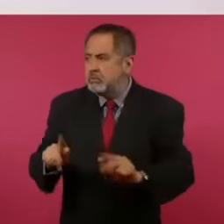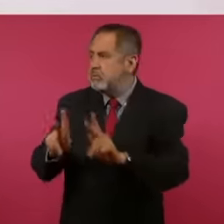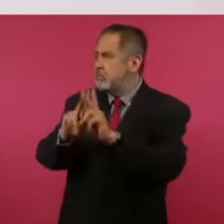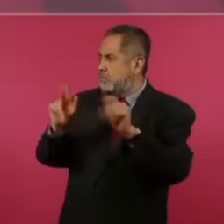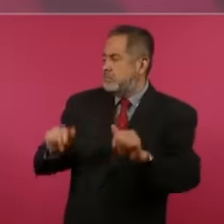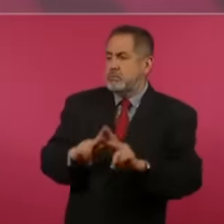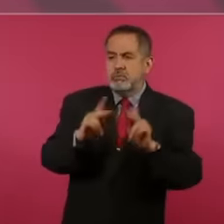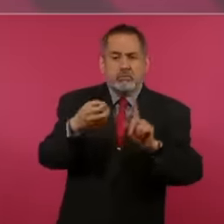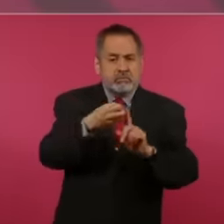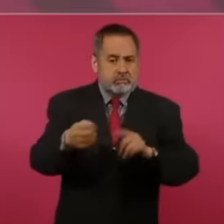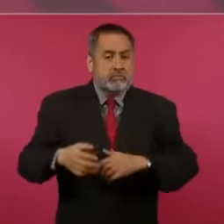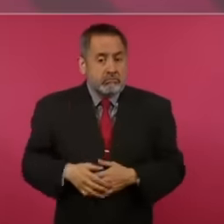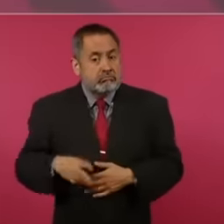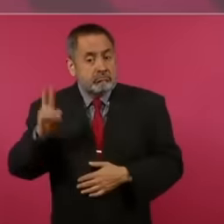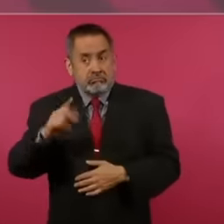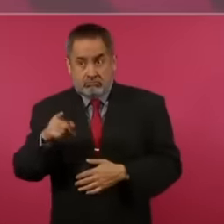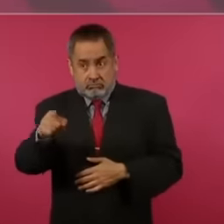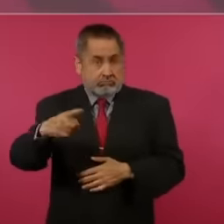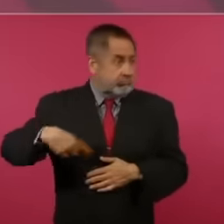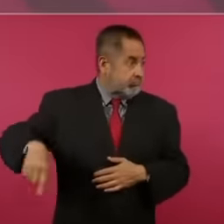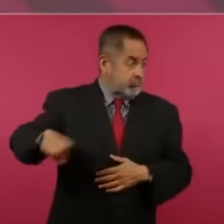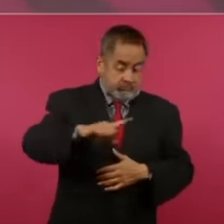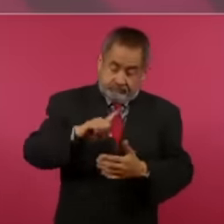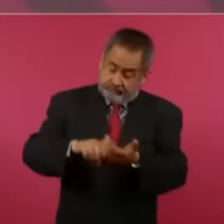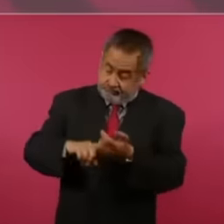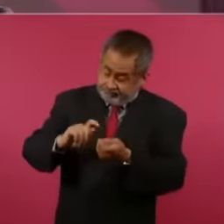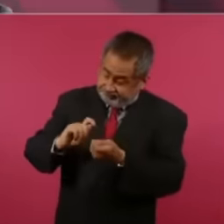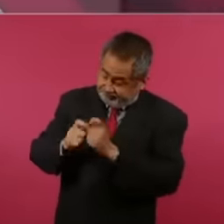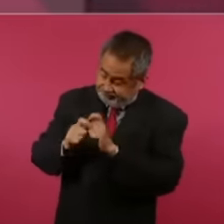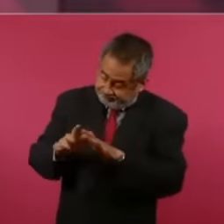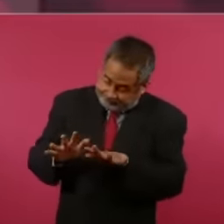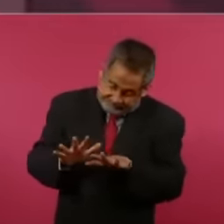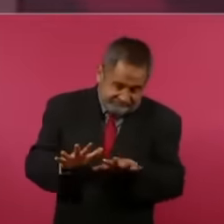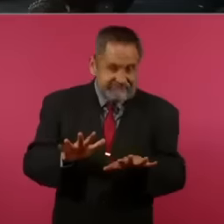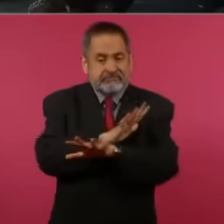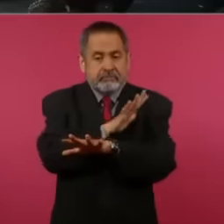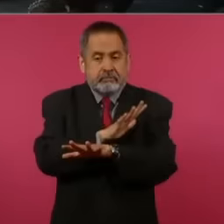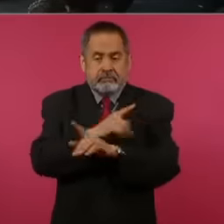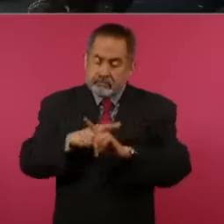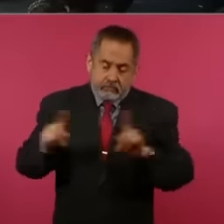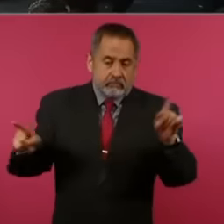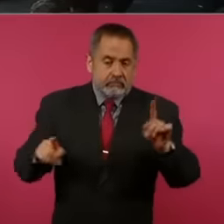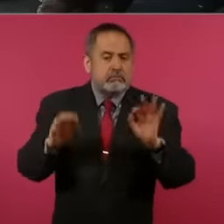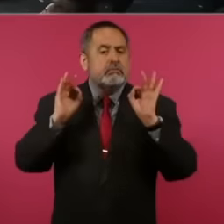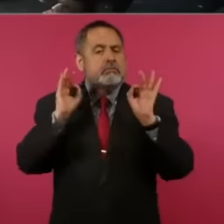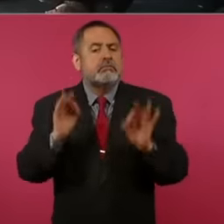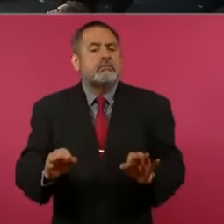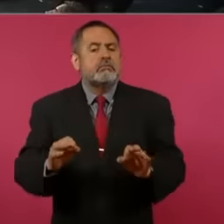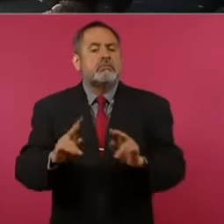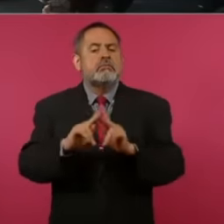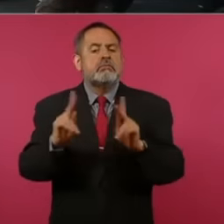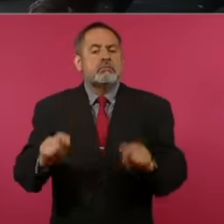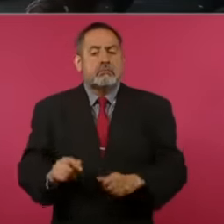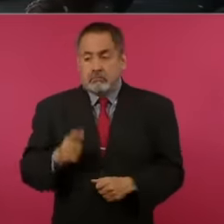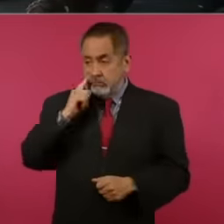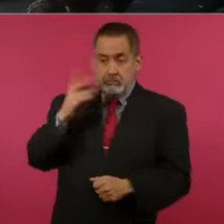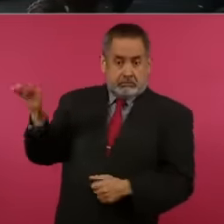profound changes, well, they lead to this, but nothing